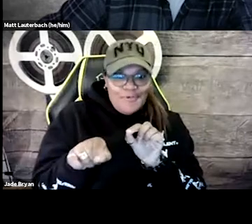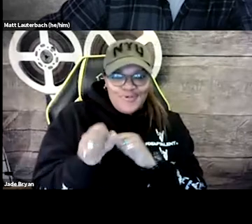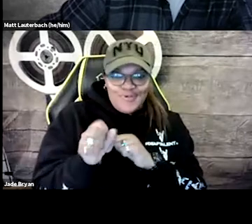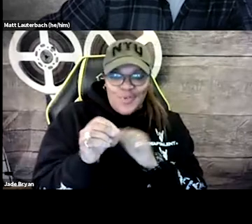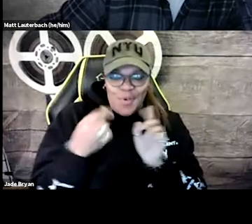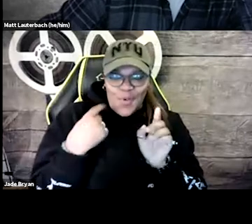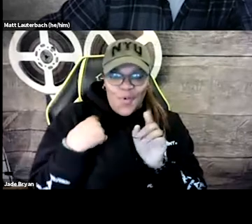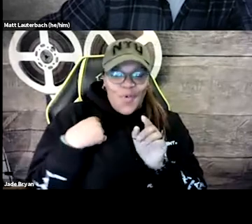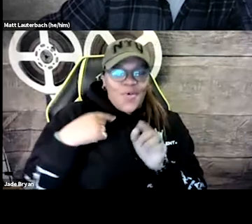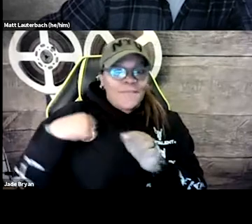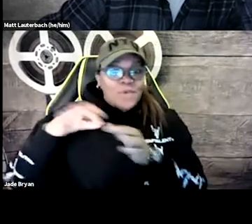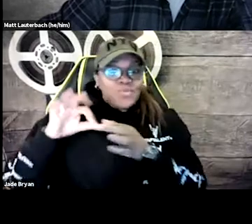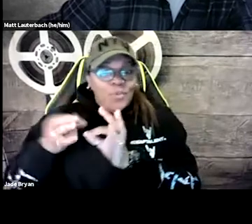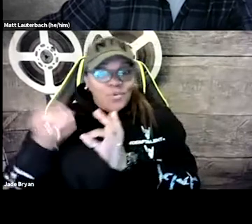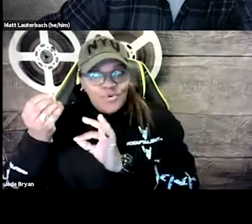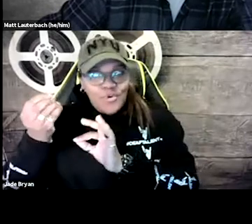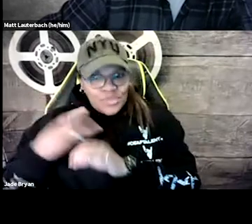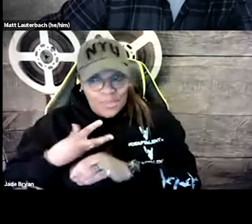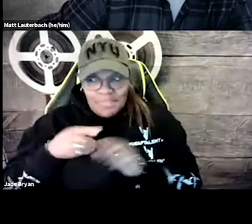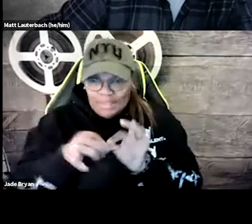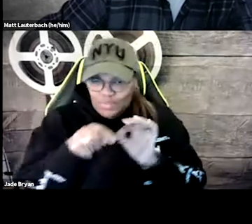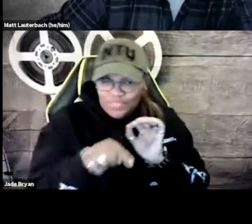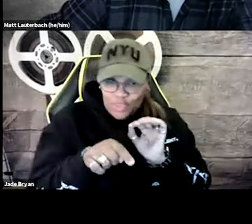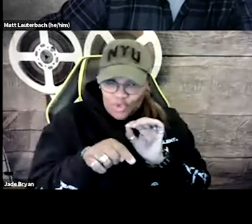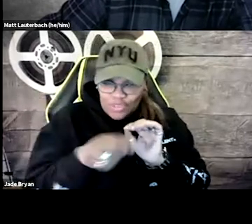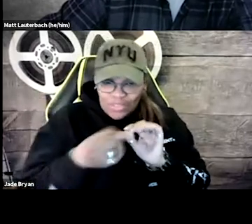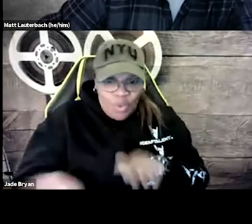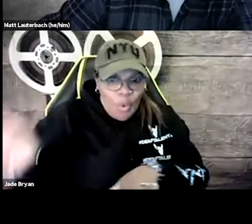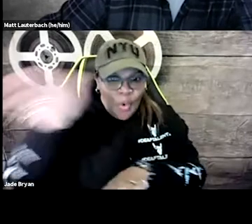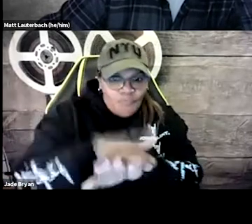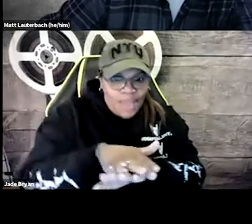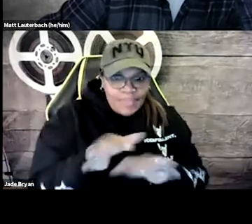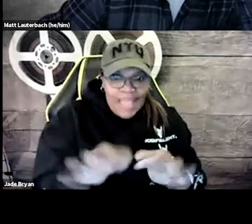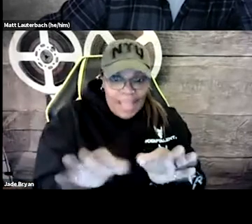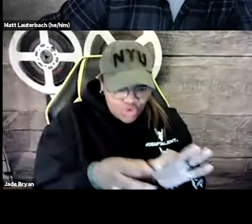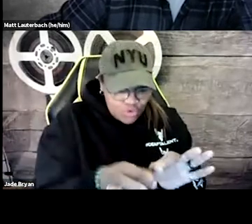but they didn't let me know that they were going to do that. And so my interpreter was there.